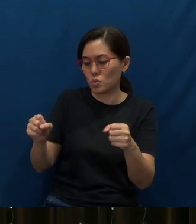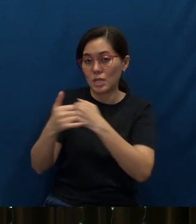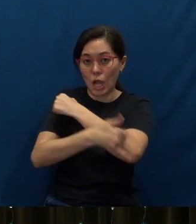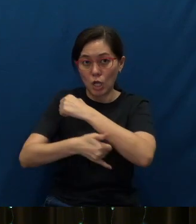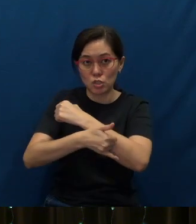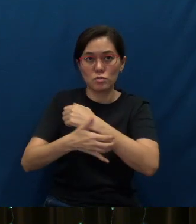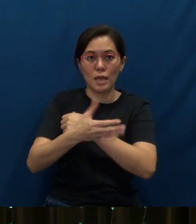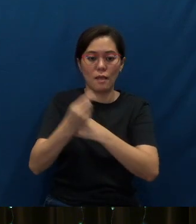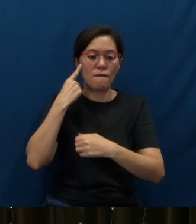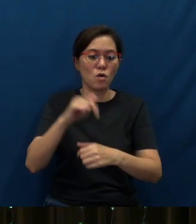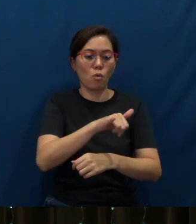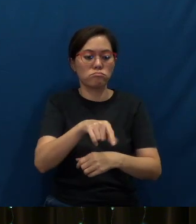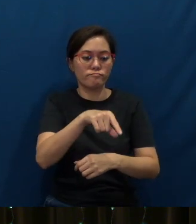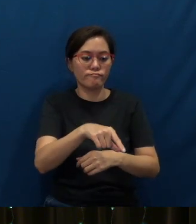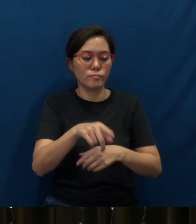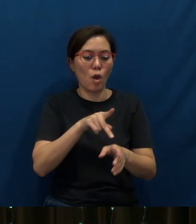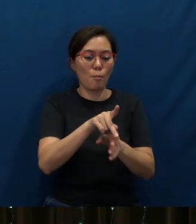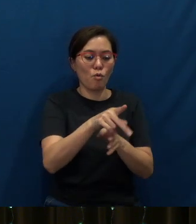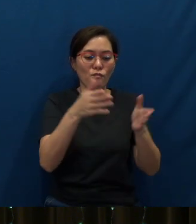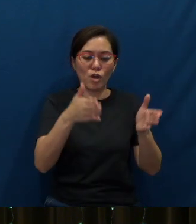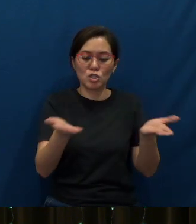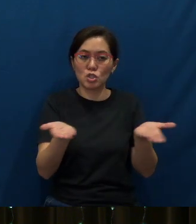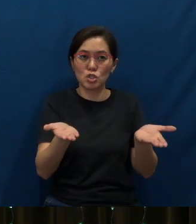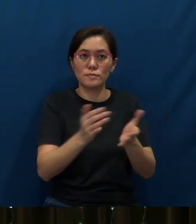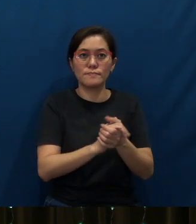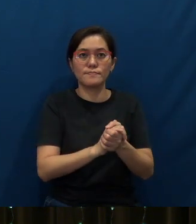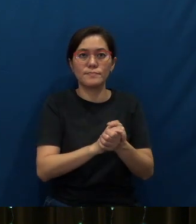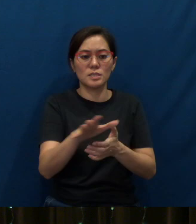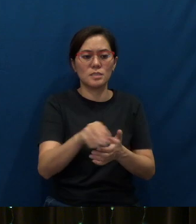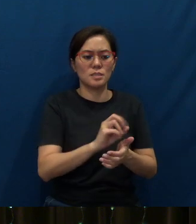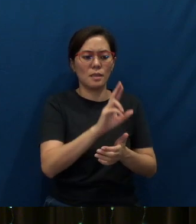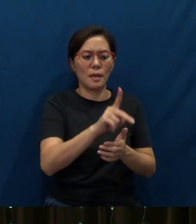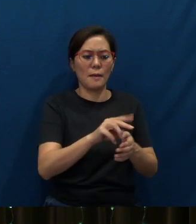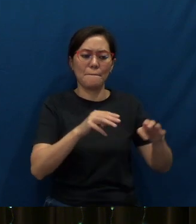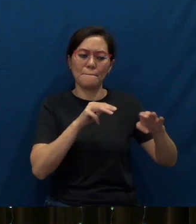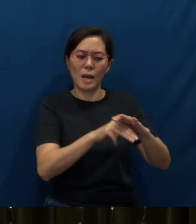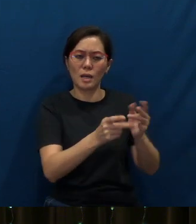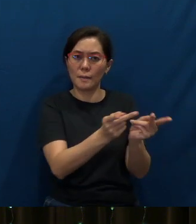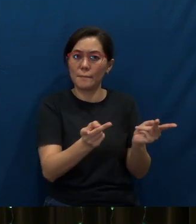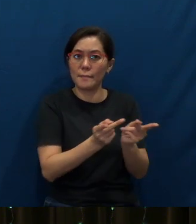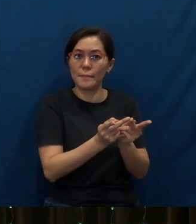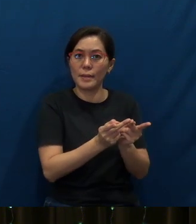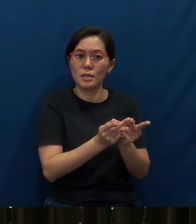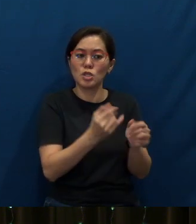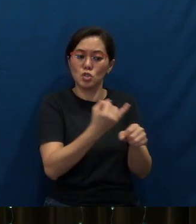And for the professionals that are among us, taking up marketplace job assignments